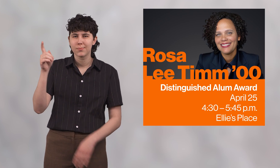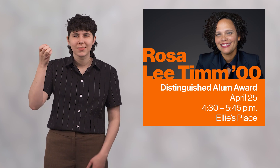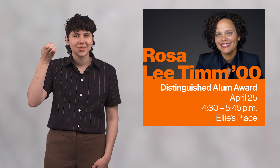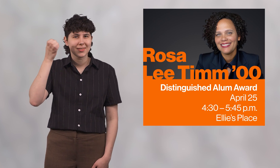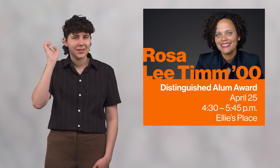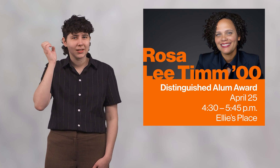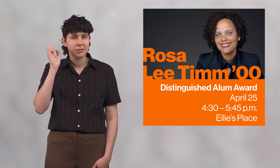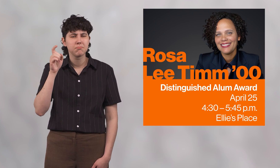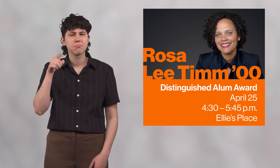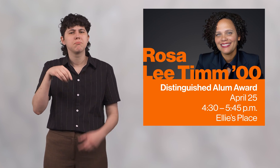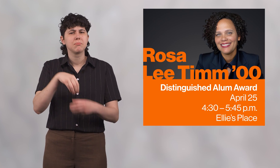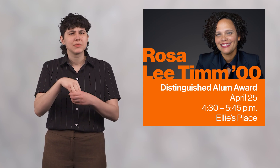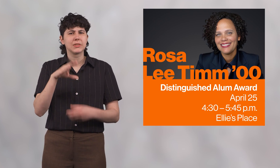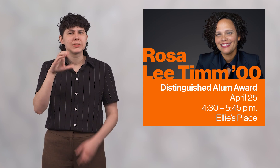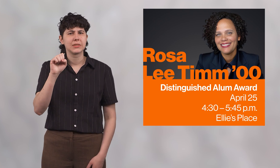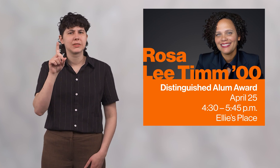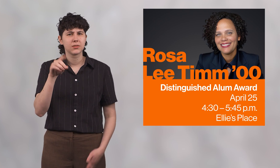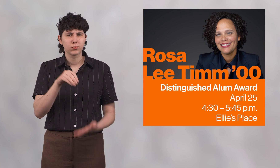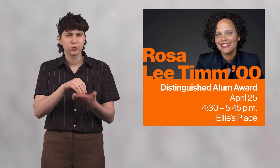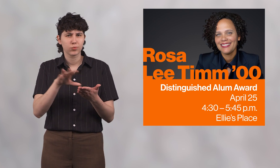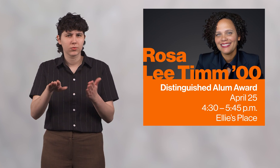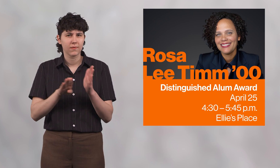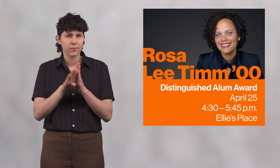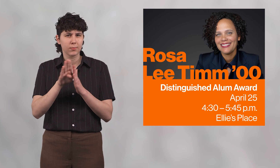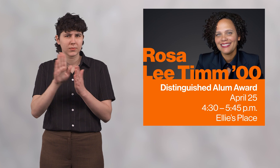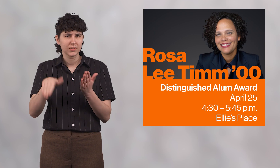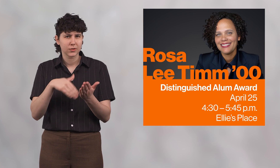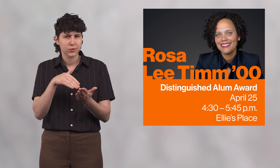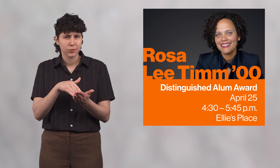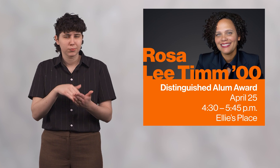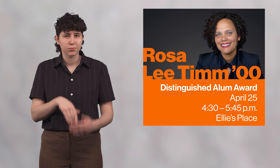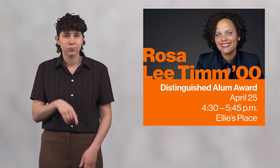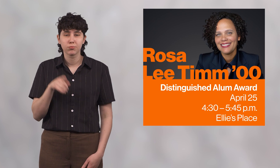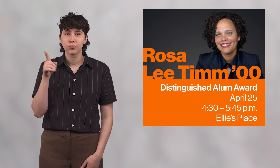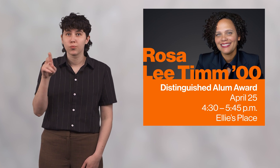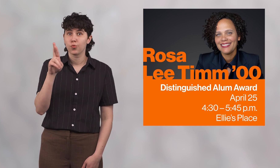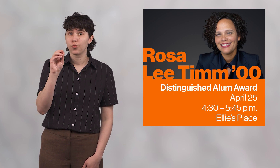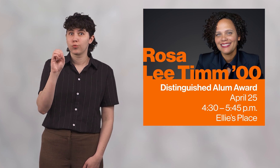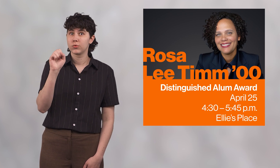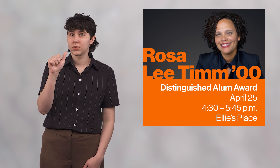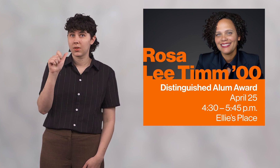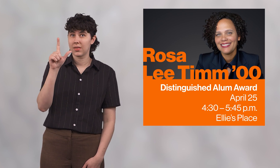at Ellie's Place in the CSD Student Development Center.